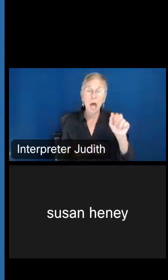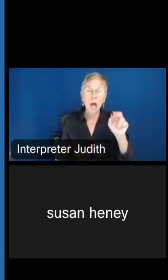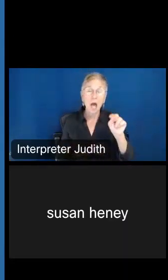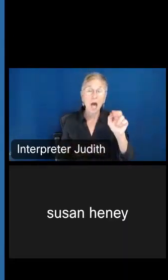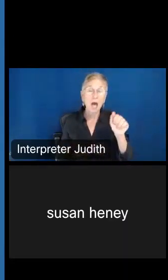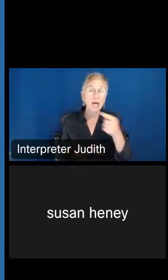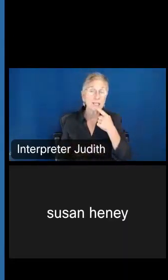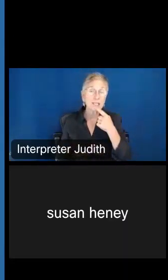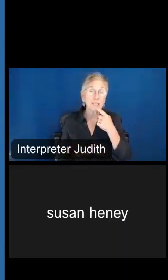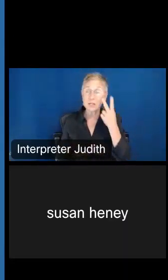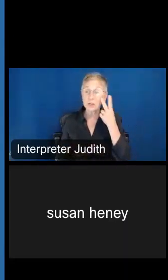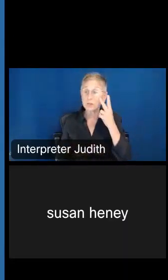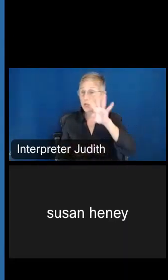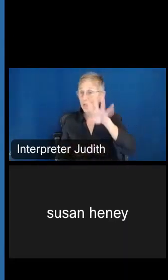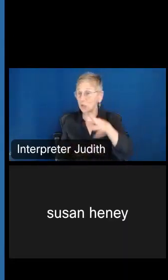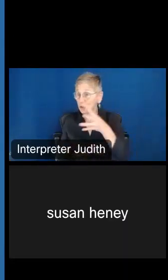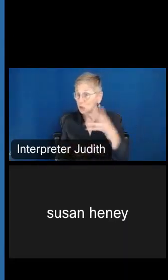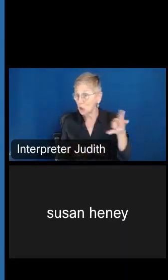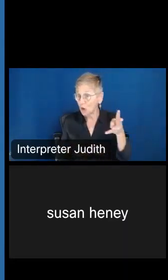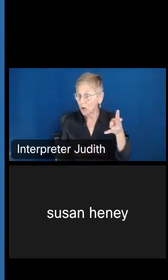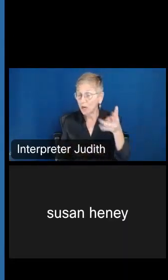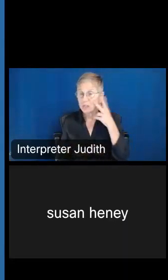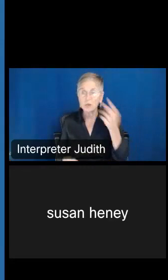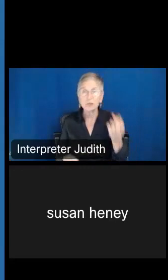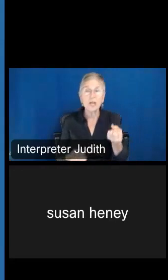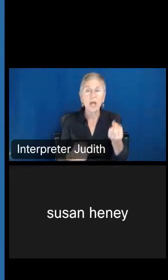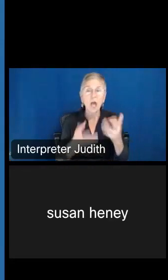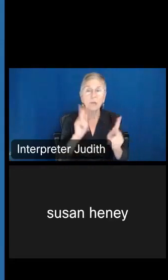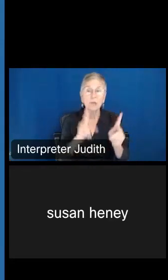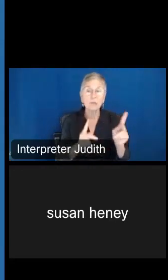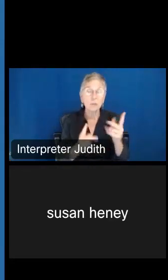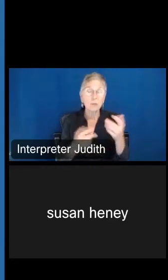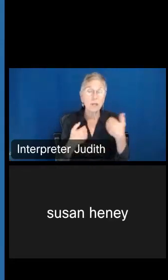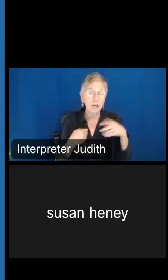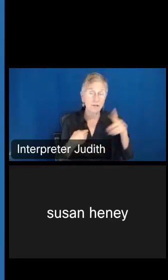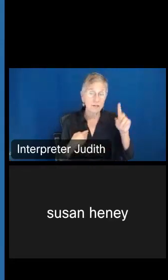on the screen. It shows the percent of people with disabilities. It's looking at those states